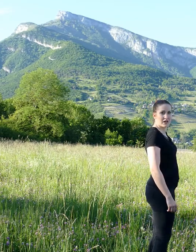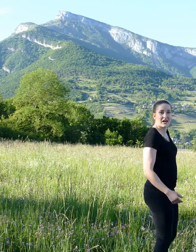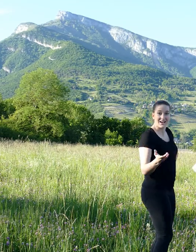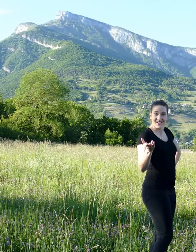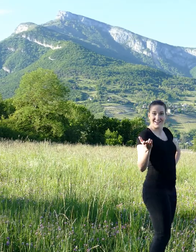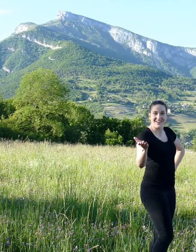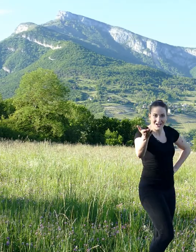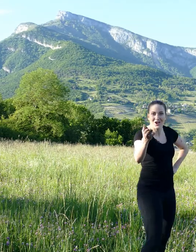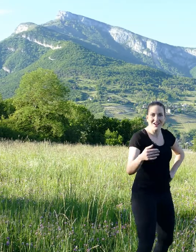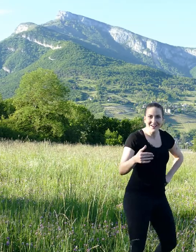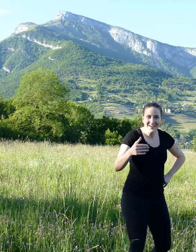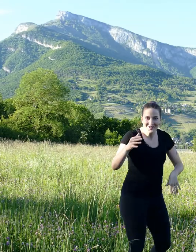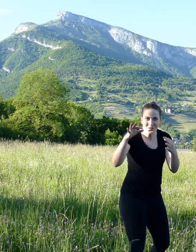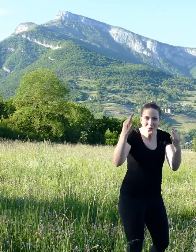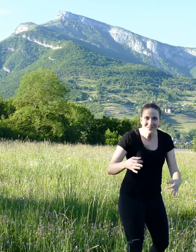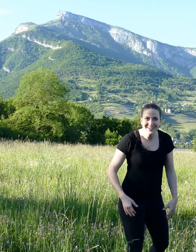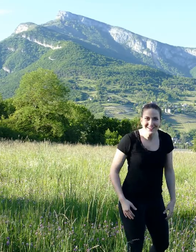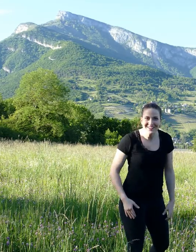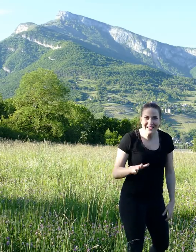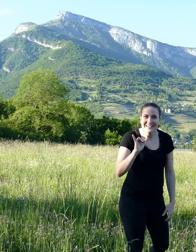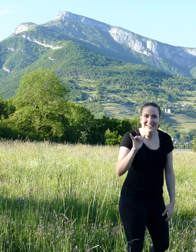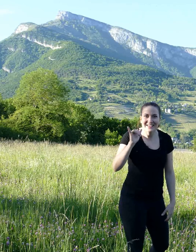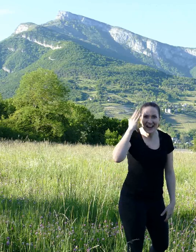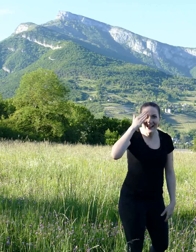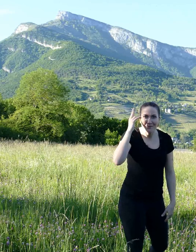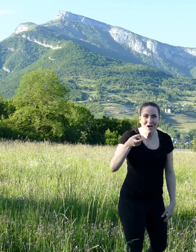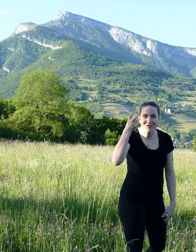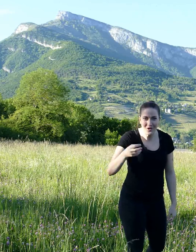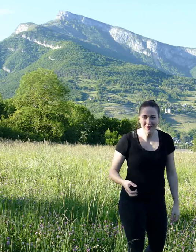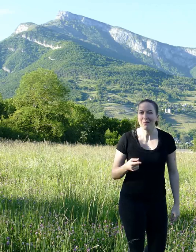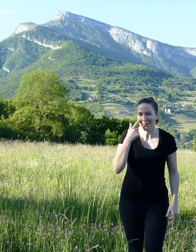By the way you found it? Did you think? We will see if you are right ....